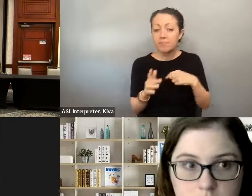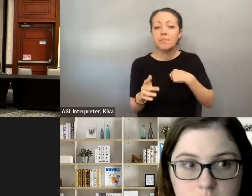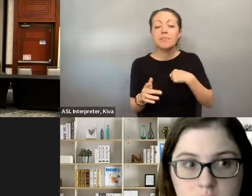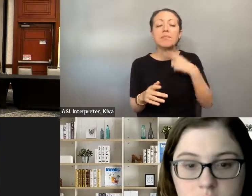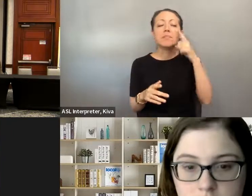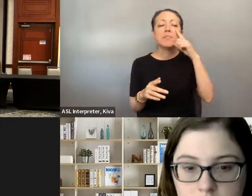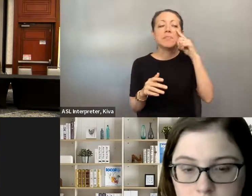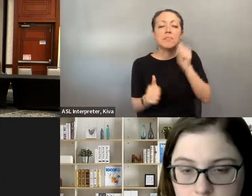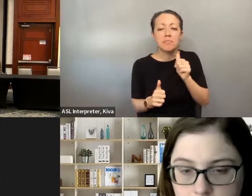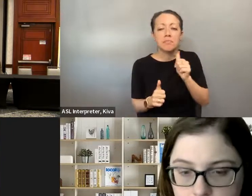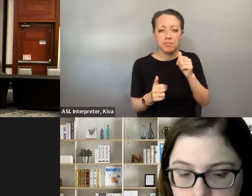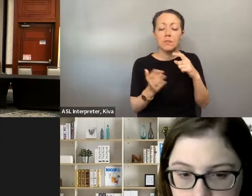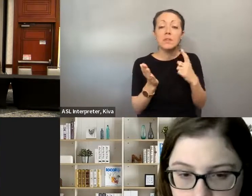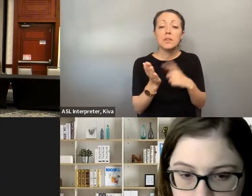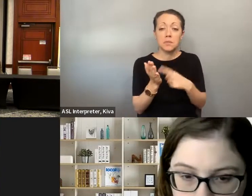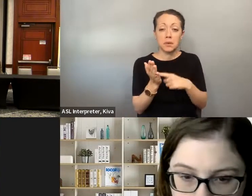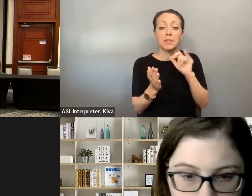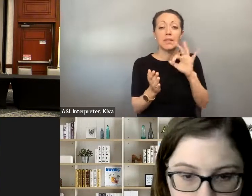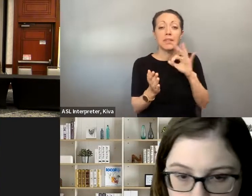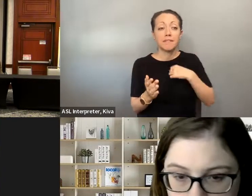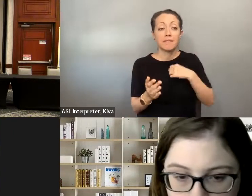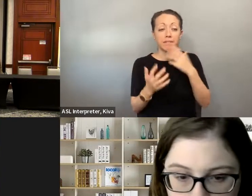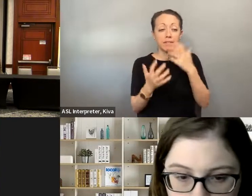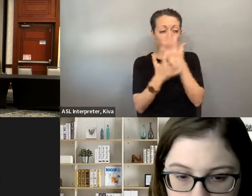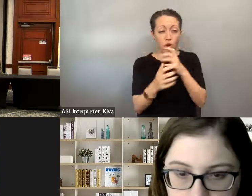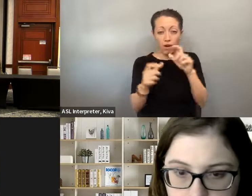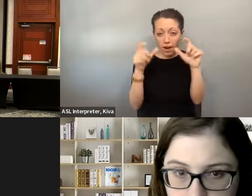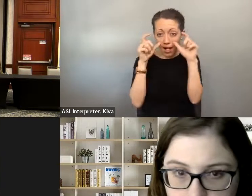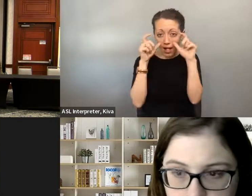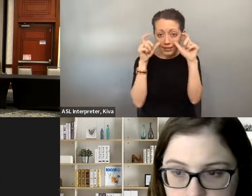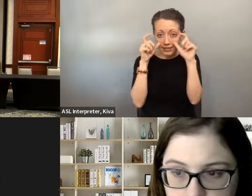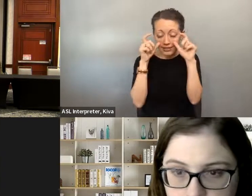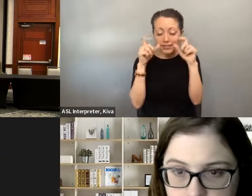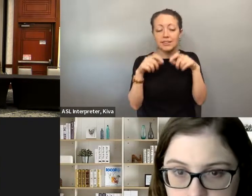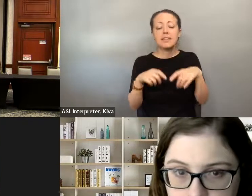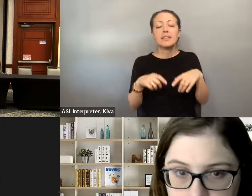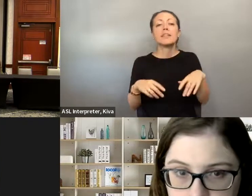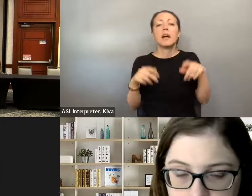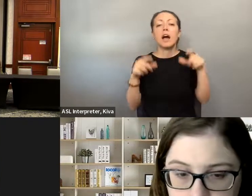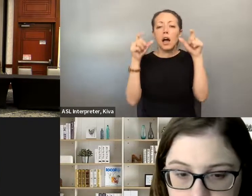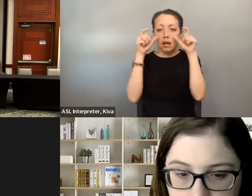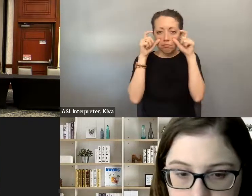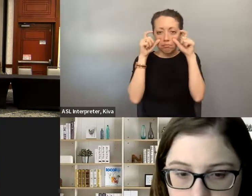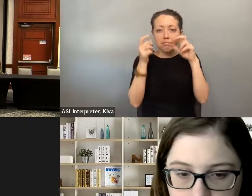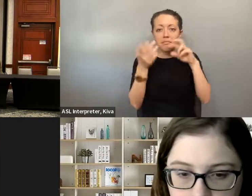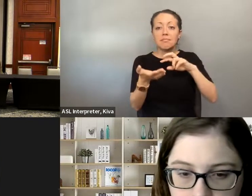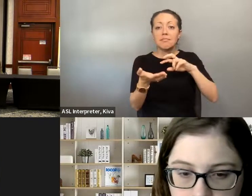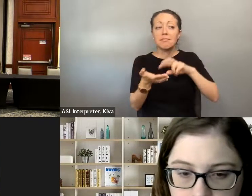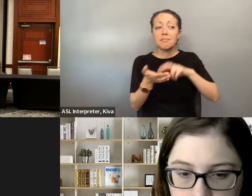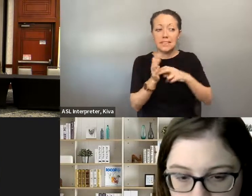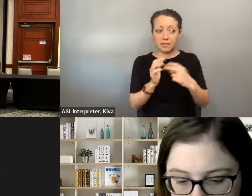» Oi would just say that actually I did think of an ablest thing. Because of being on the blind spectrum, that a lot of the time if I'm wearing